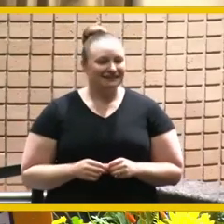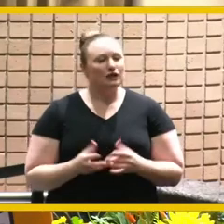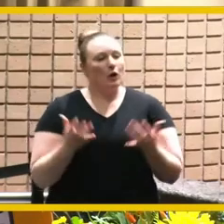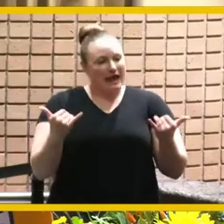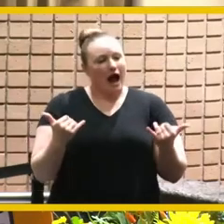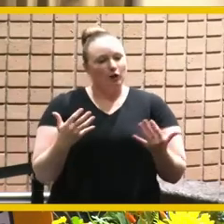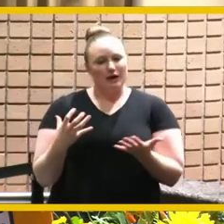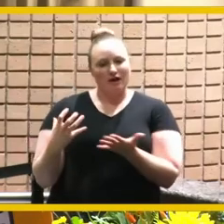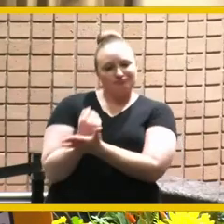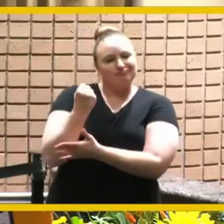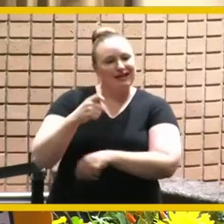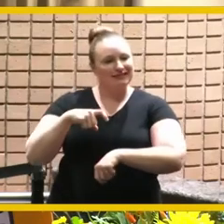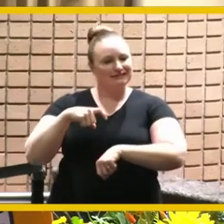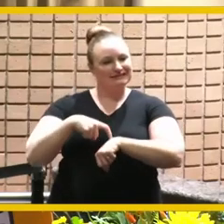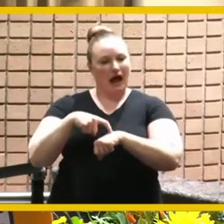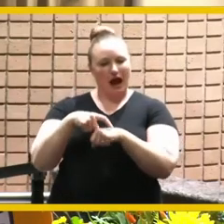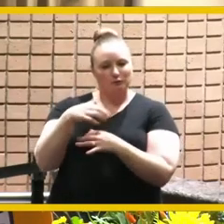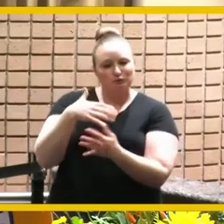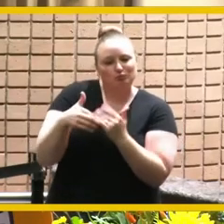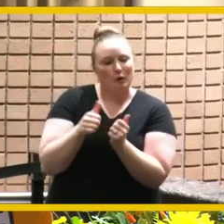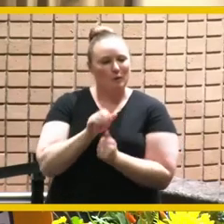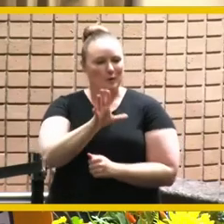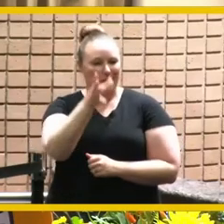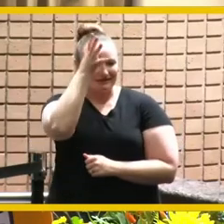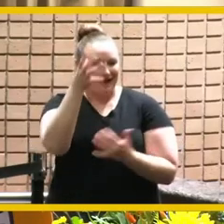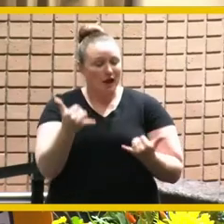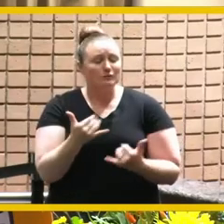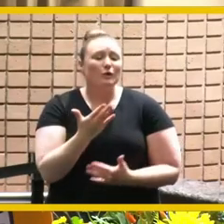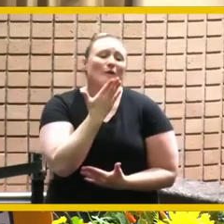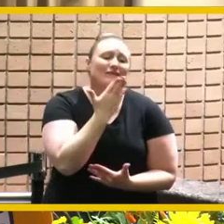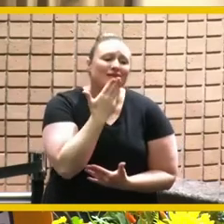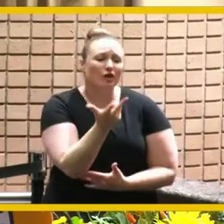him again but thank you to to the three of you for letting us have him for 13 years